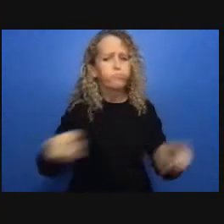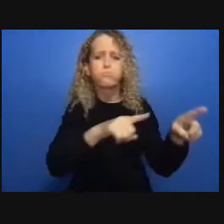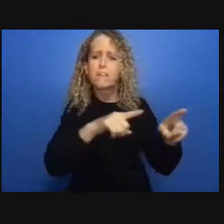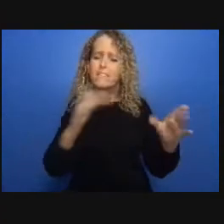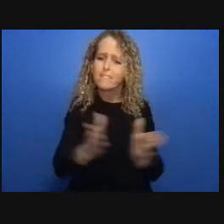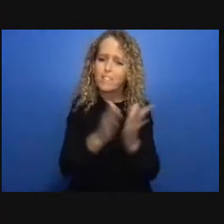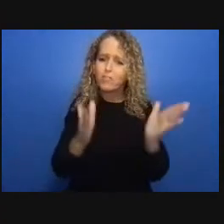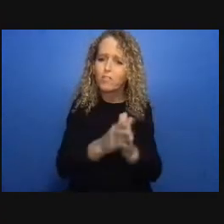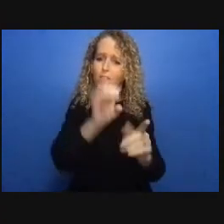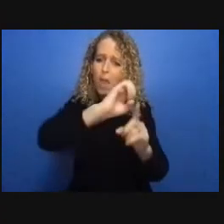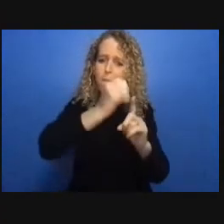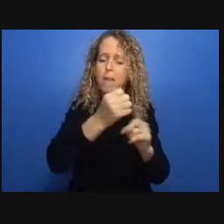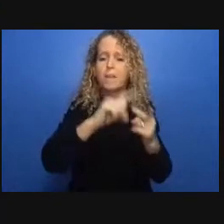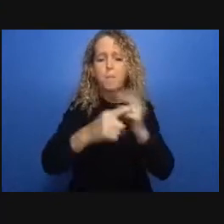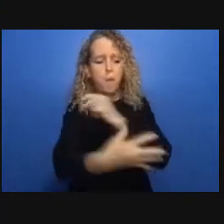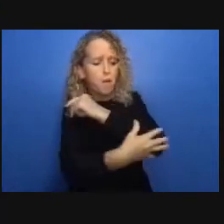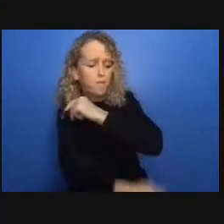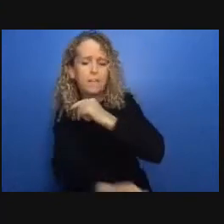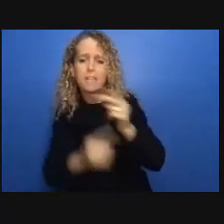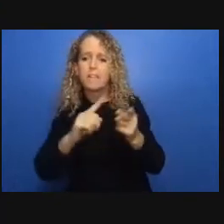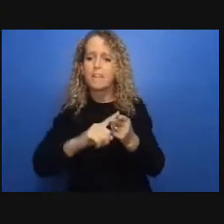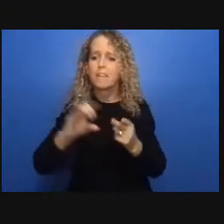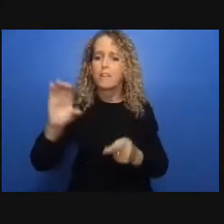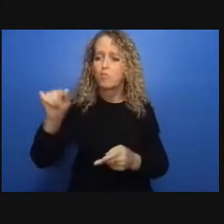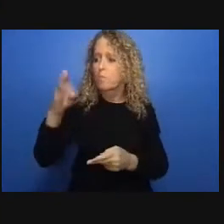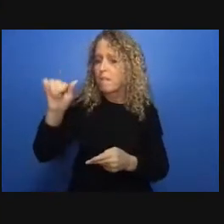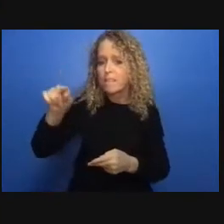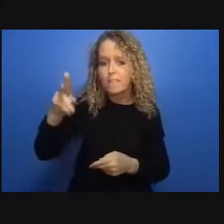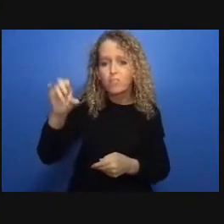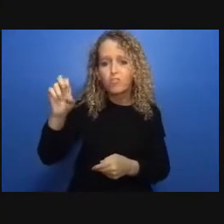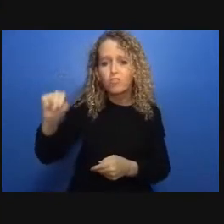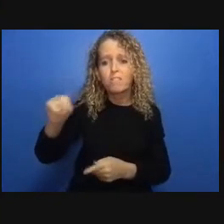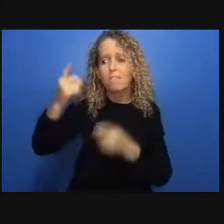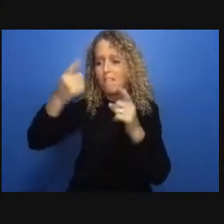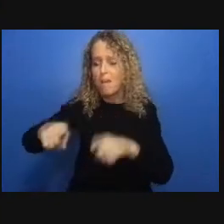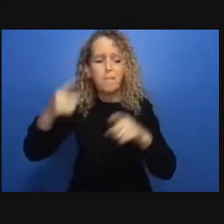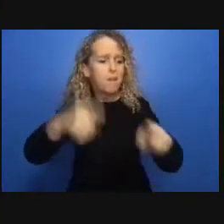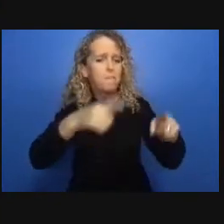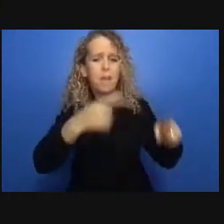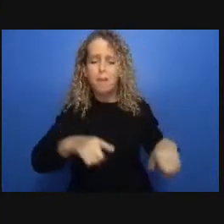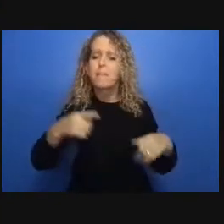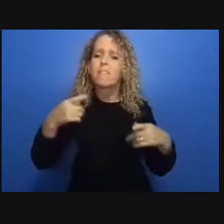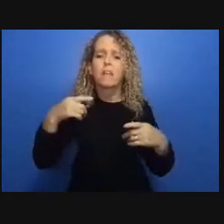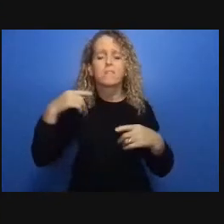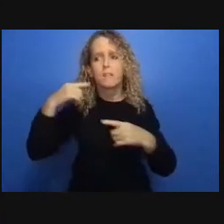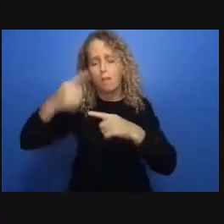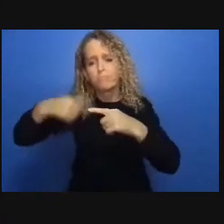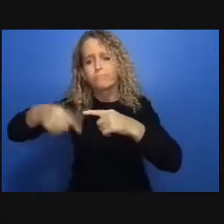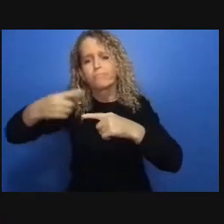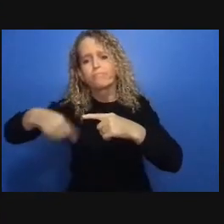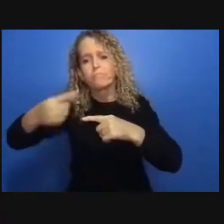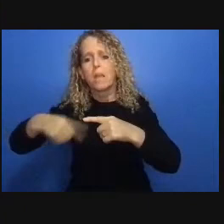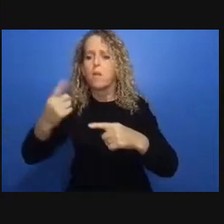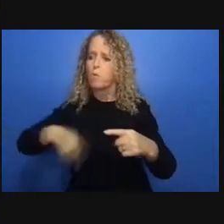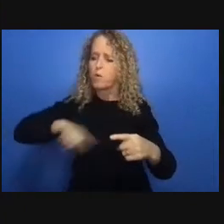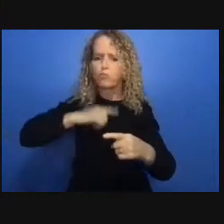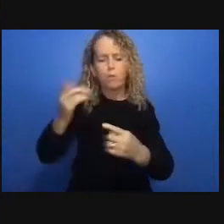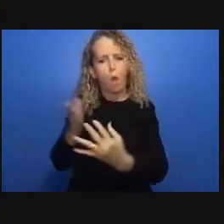work that Sheila was describing decarceration reduced the risk for them for the jail staff and